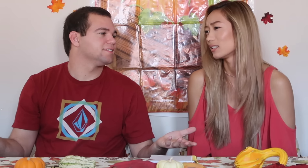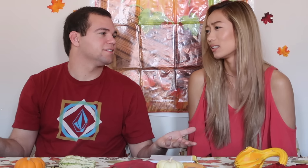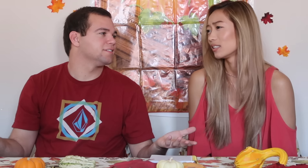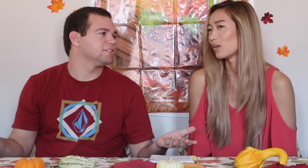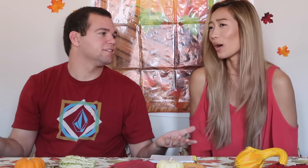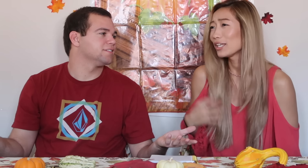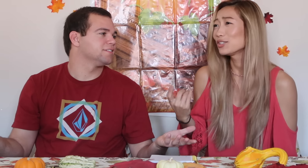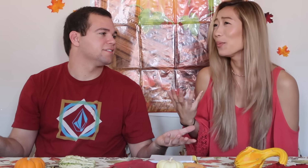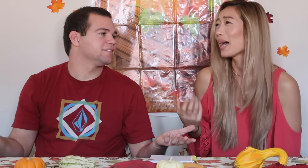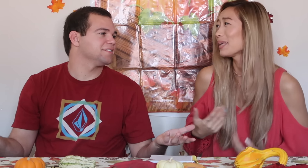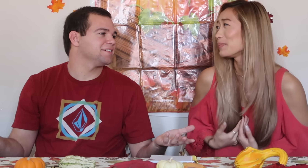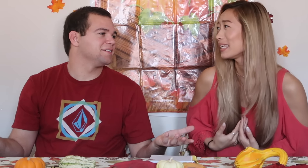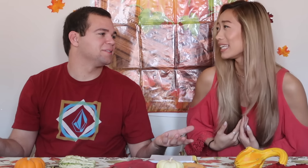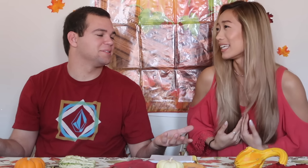Why are you so mad at me?!